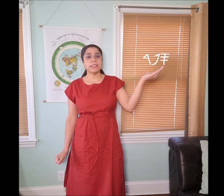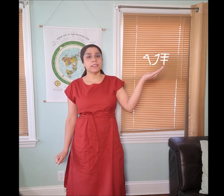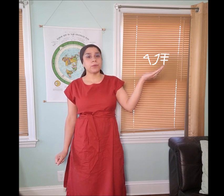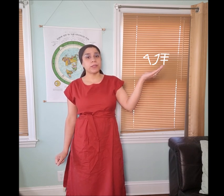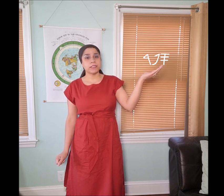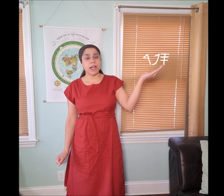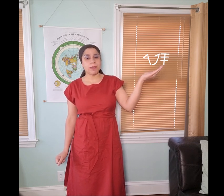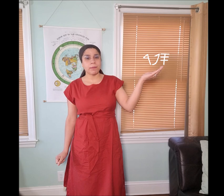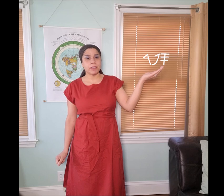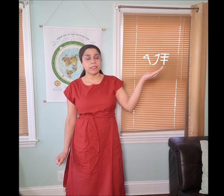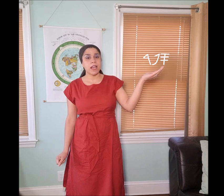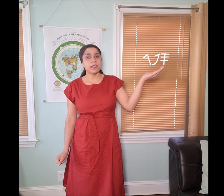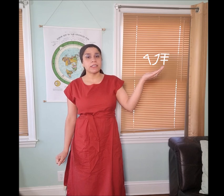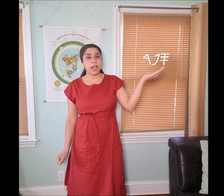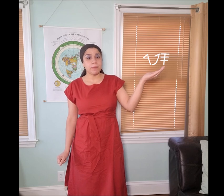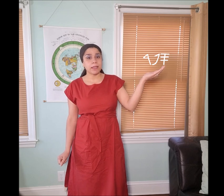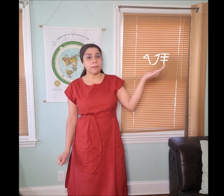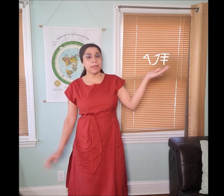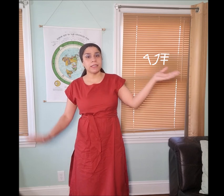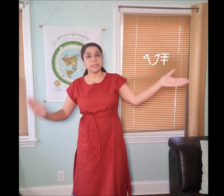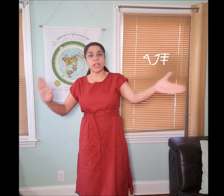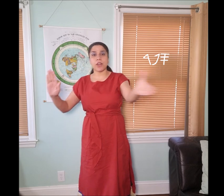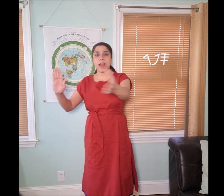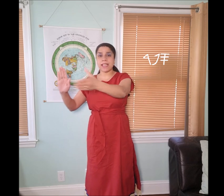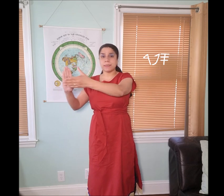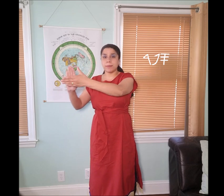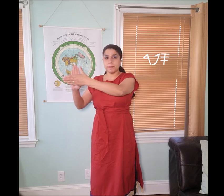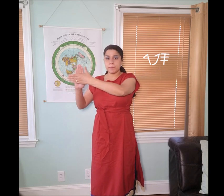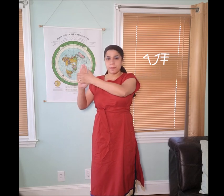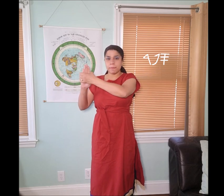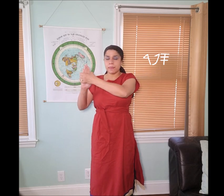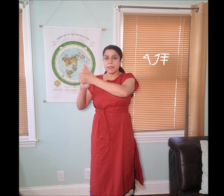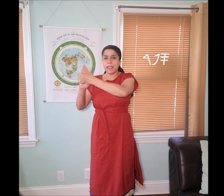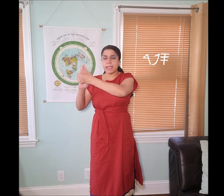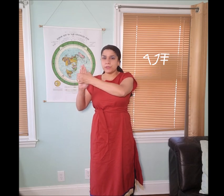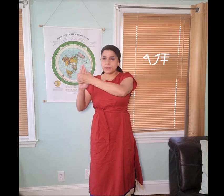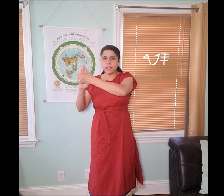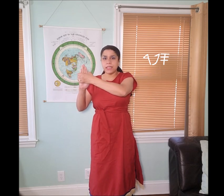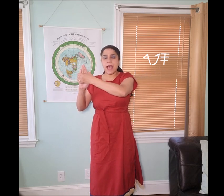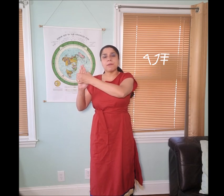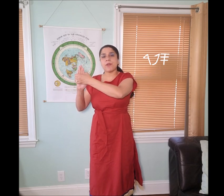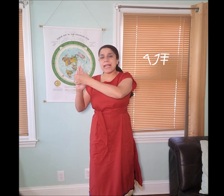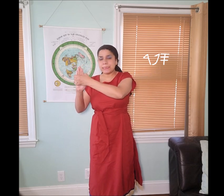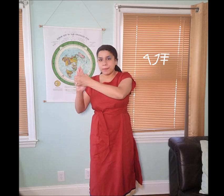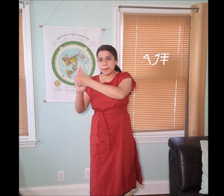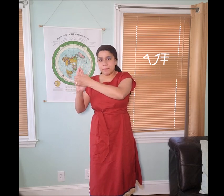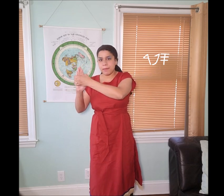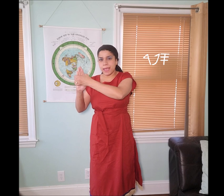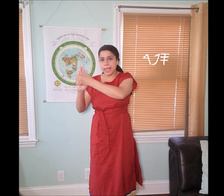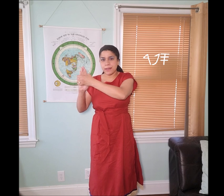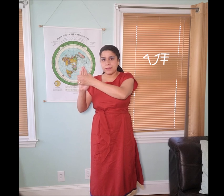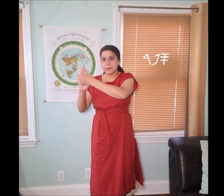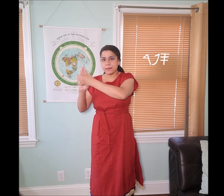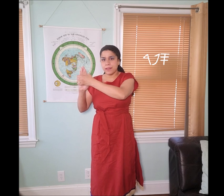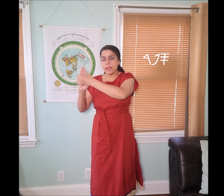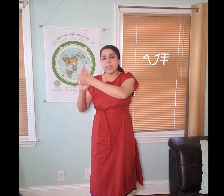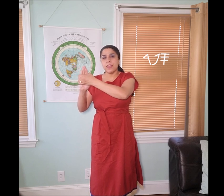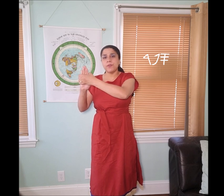this is what the "samak" means. "𐤎 Samak" means grasp, as you see, I’m grasping my hand.